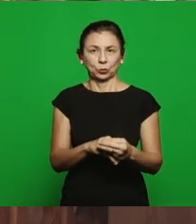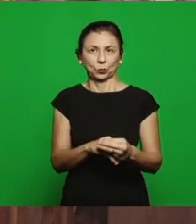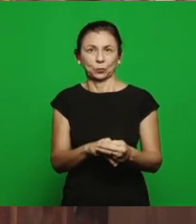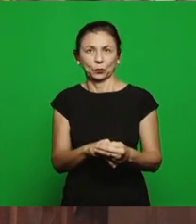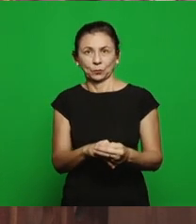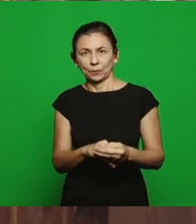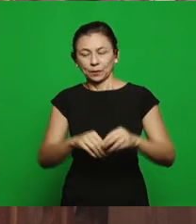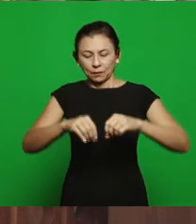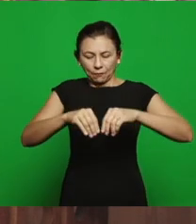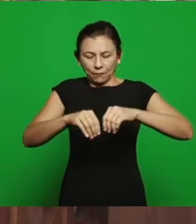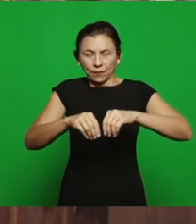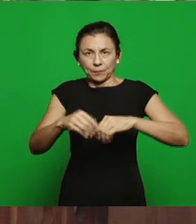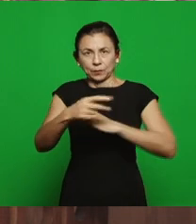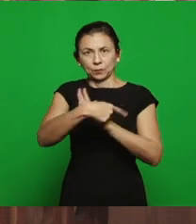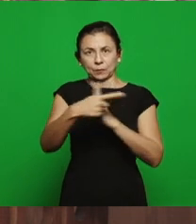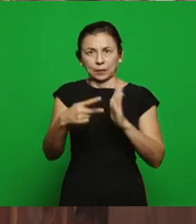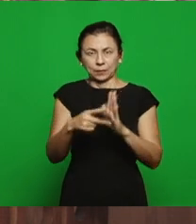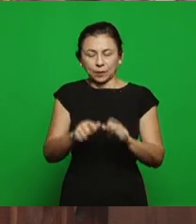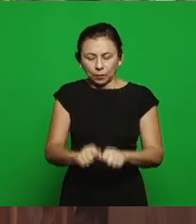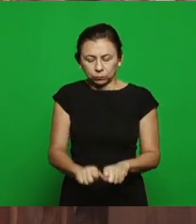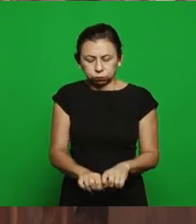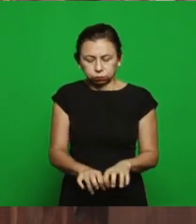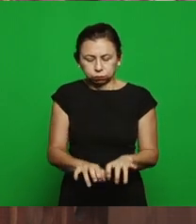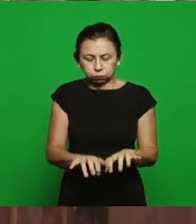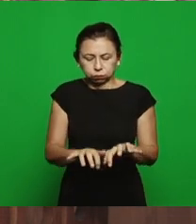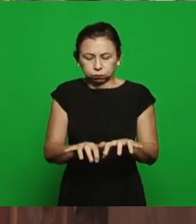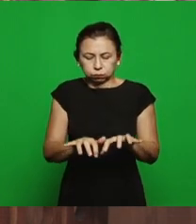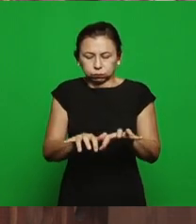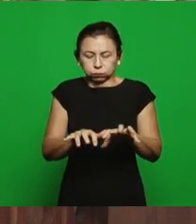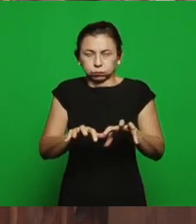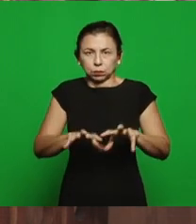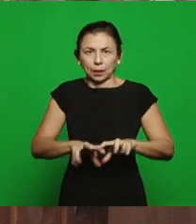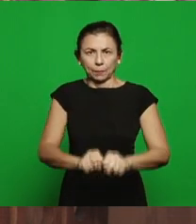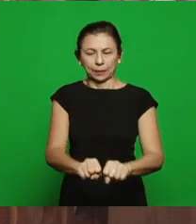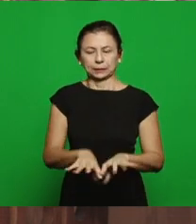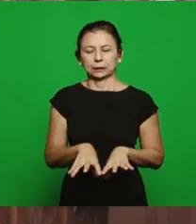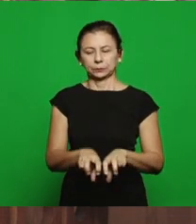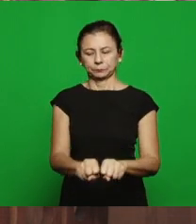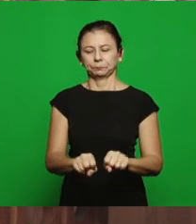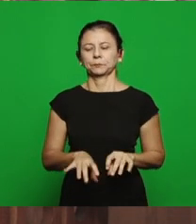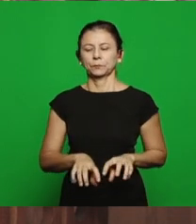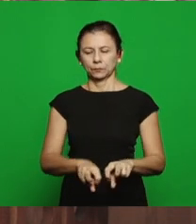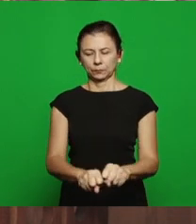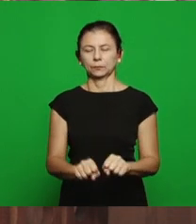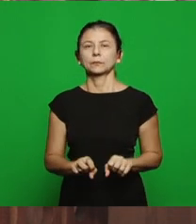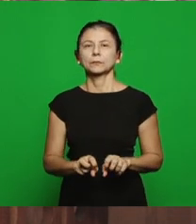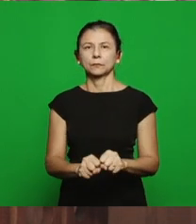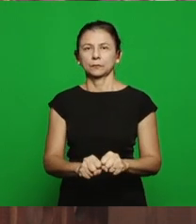it’s the parable, and leavened the whole mass, she took the yeast, what comes from outside